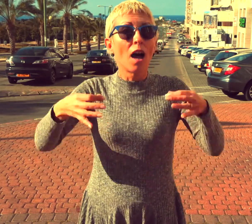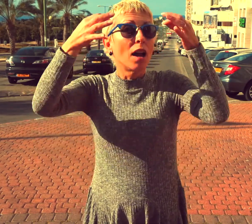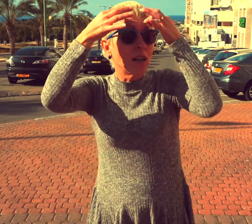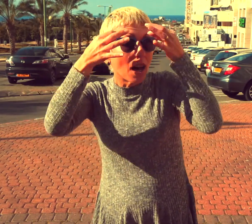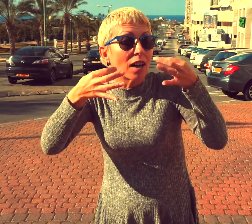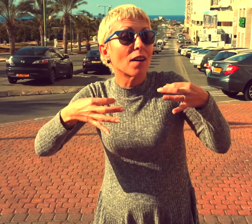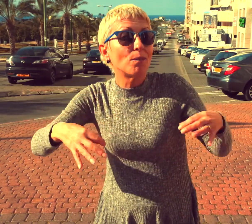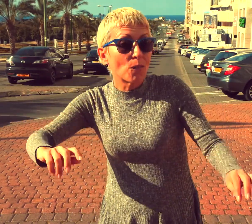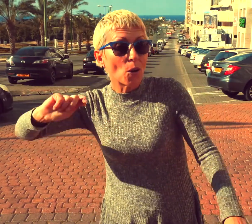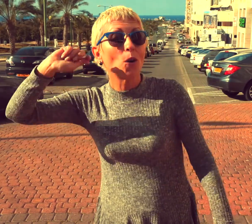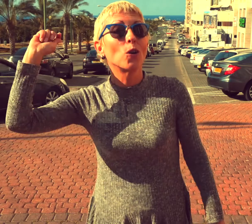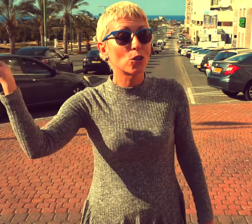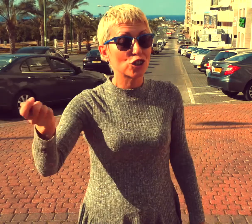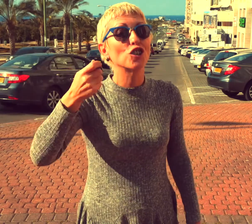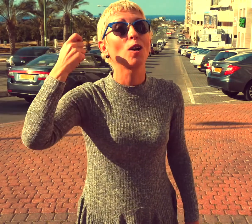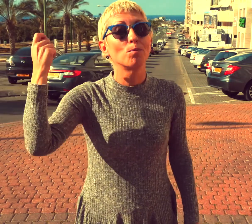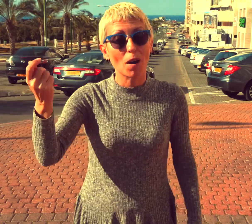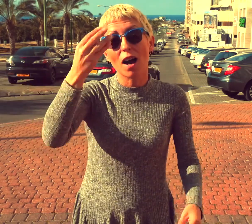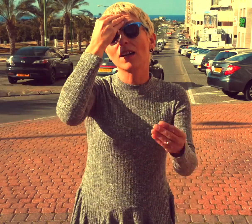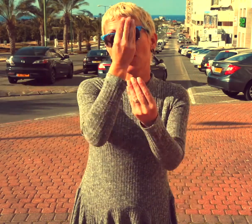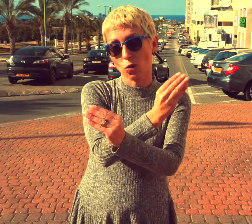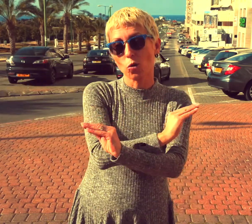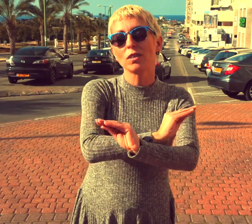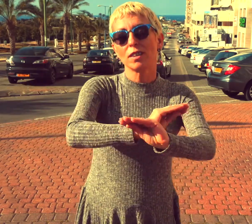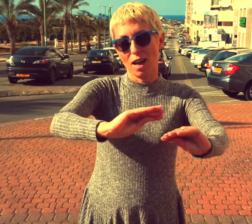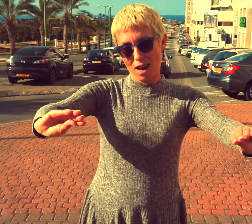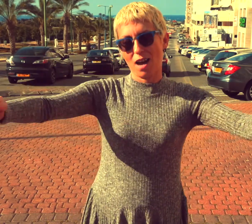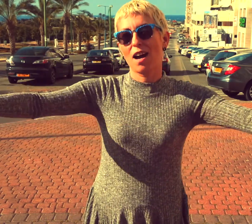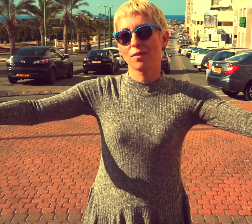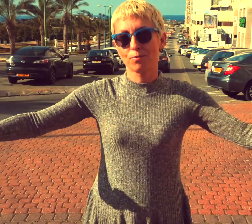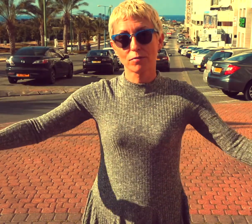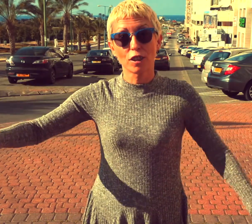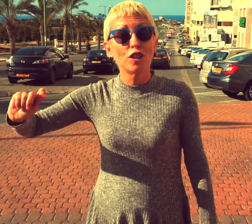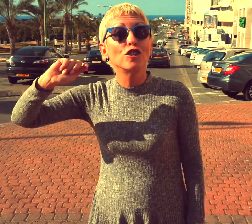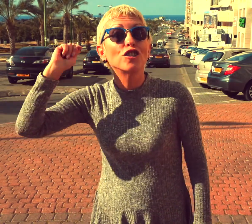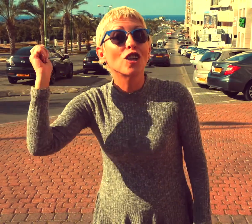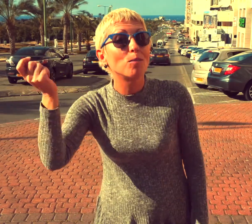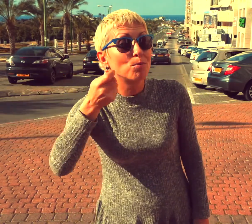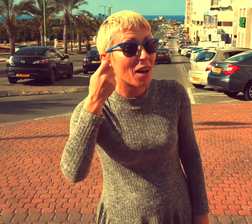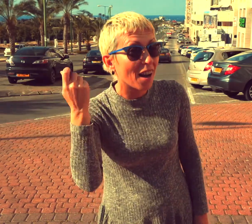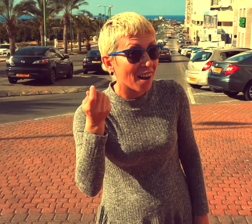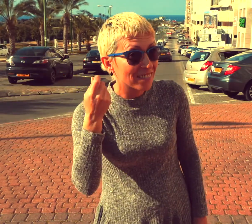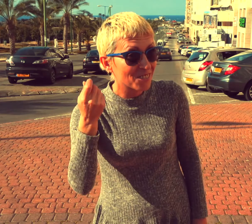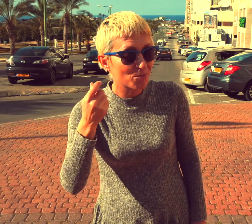For saturday notify Saturday